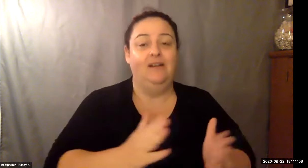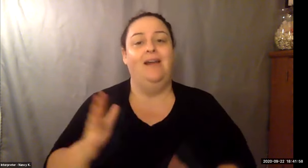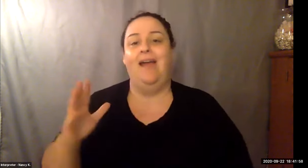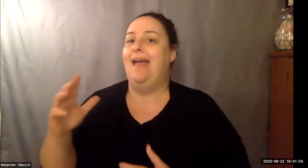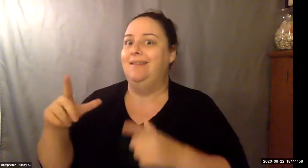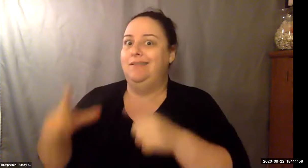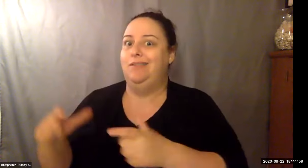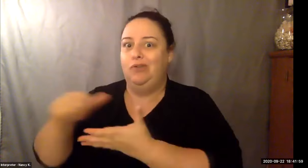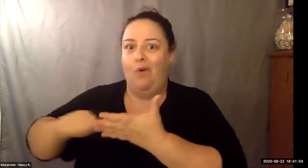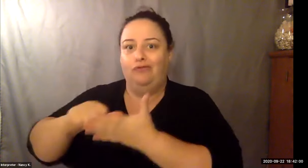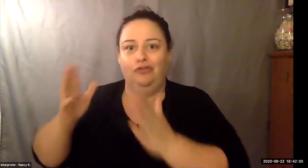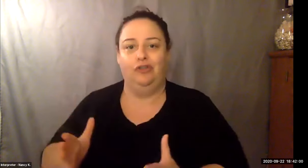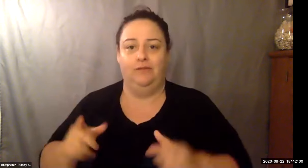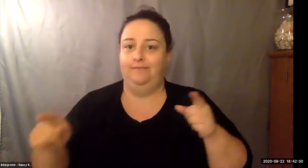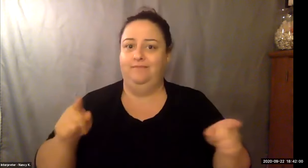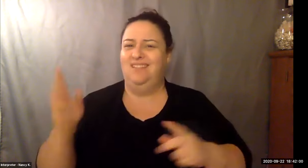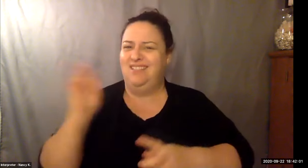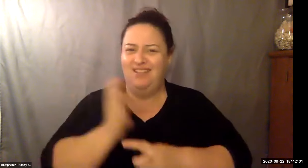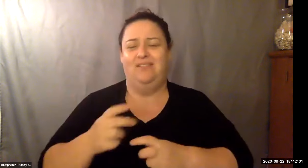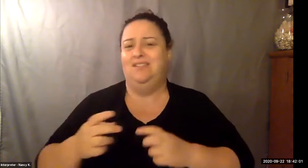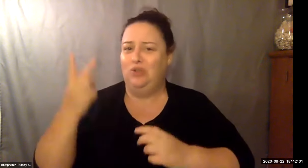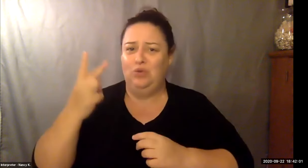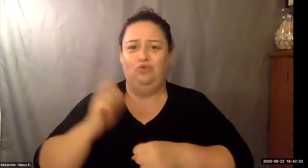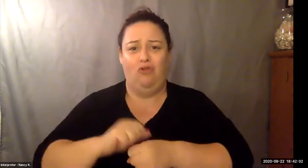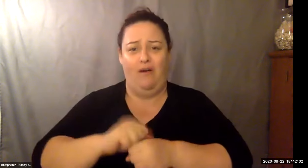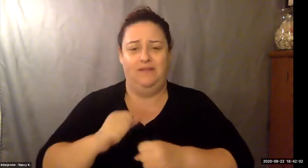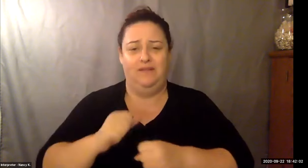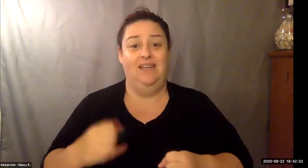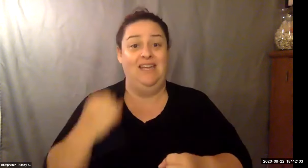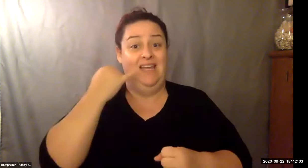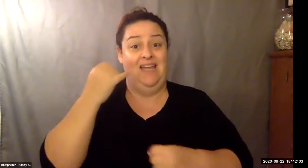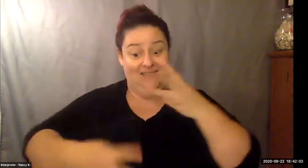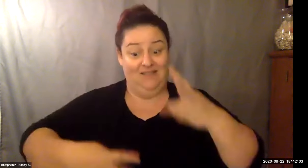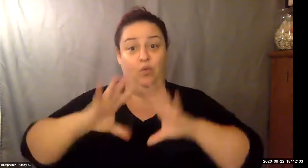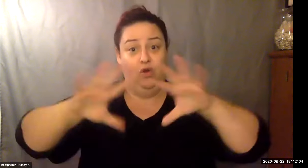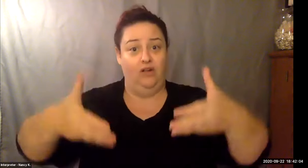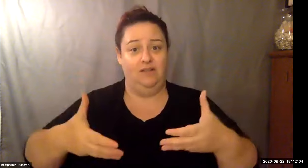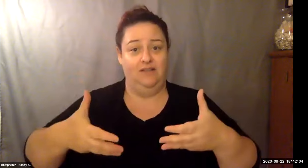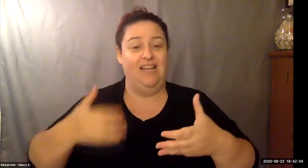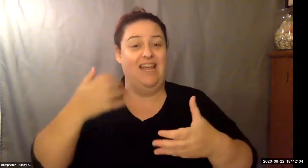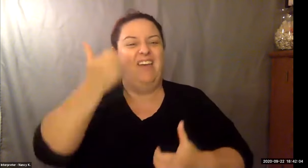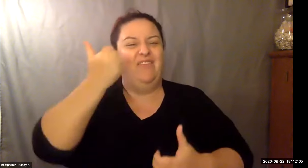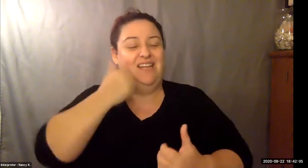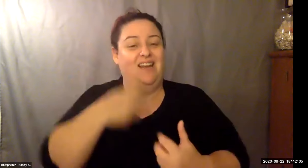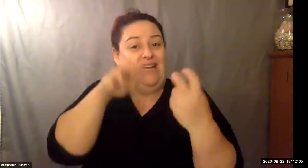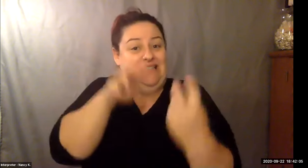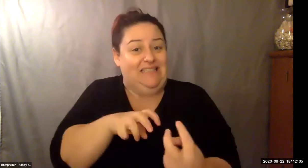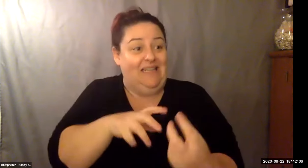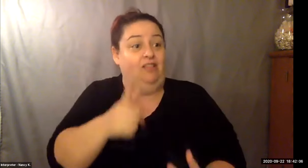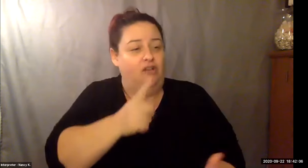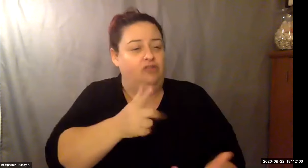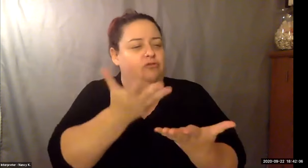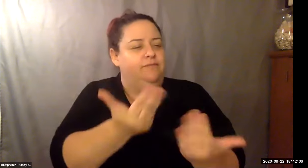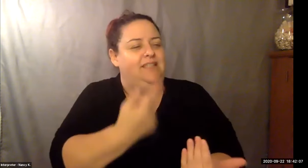Keith Wolling: And also read it a couple of times the cost of not following your heart is spending the rest of your life. Wishing you had, and I'll say it again.